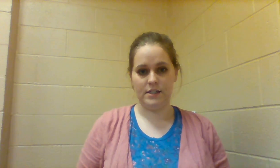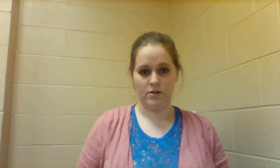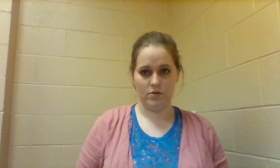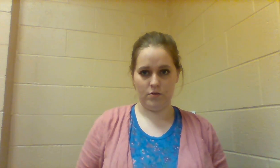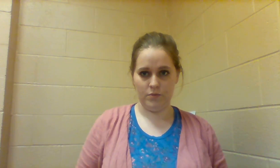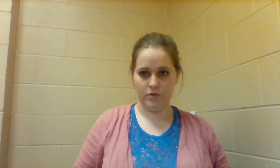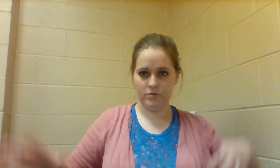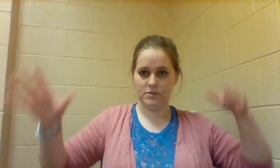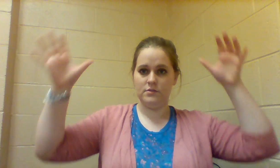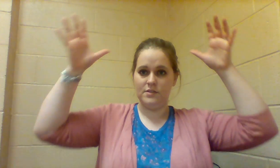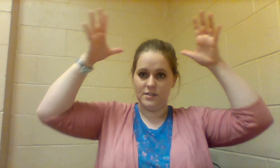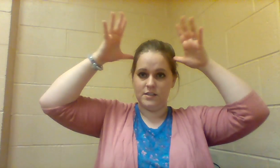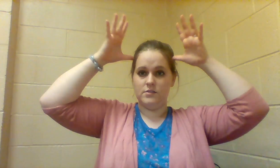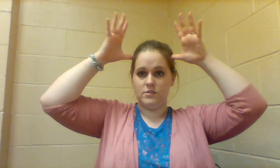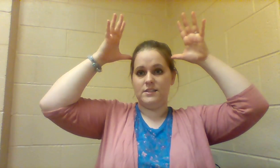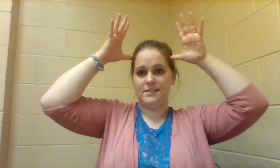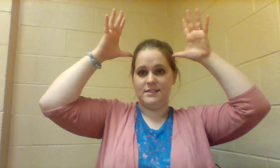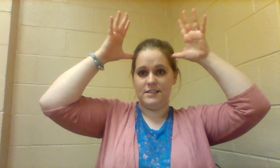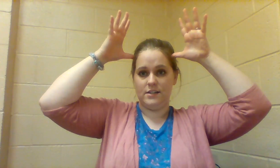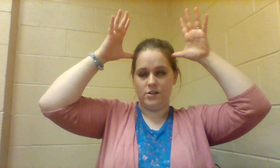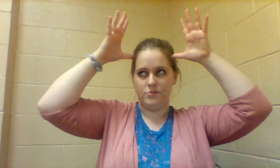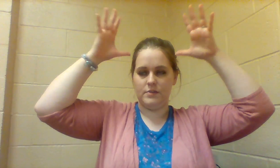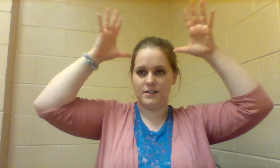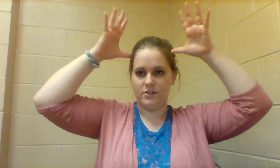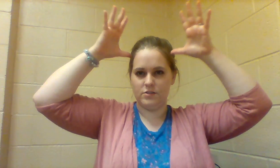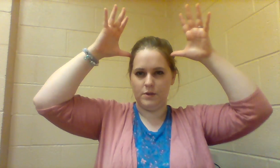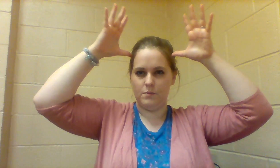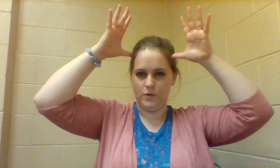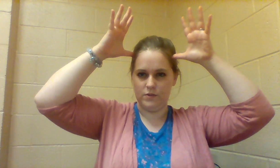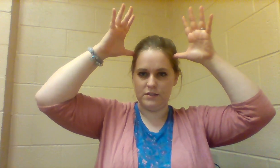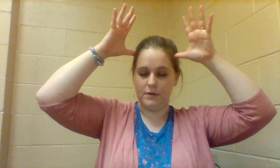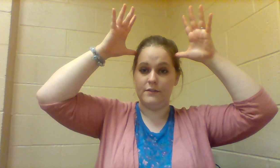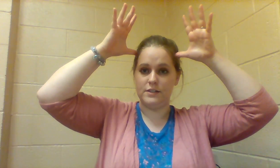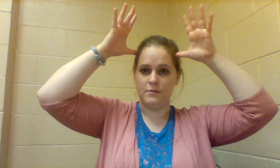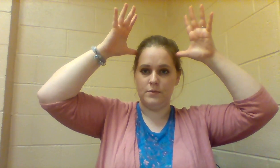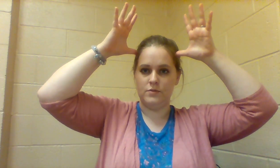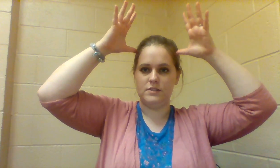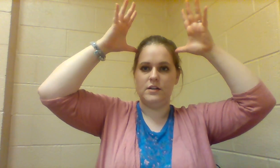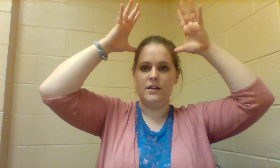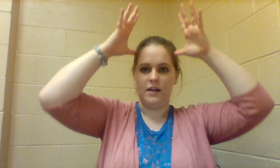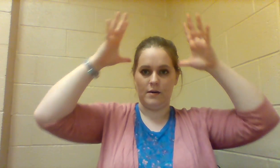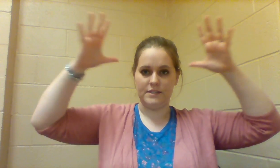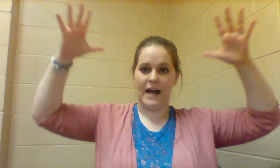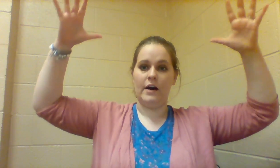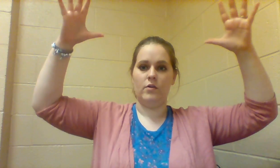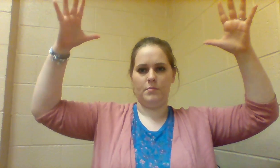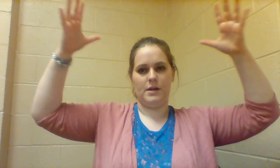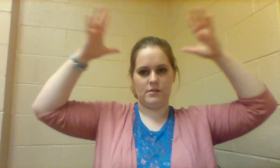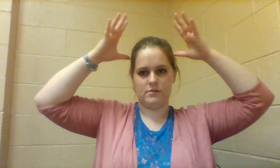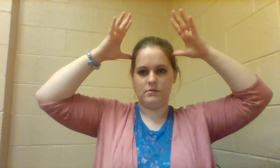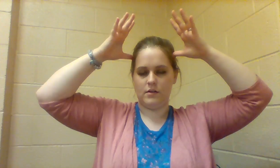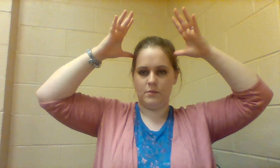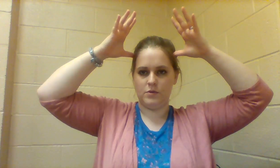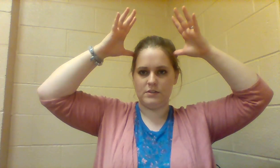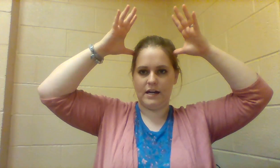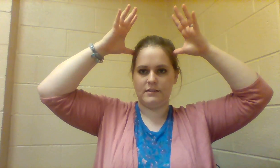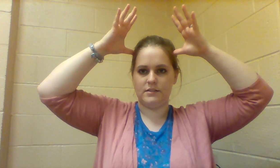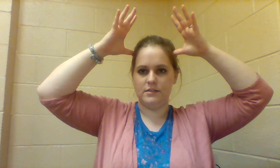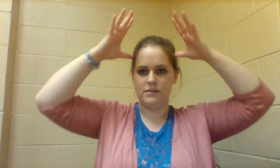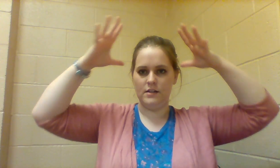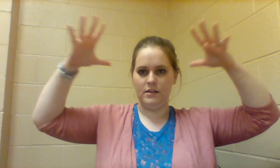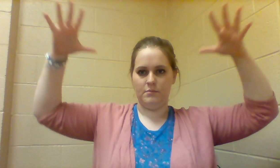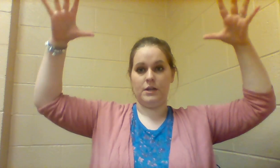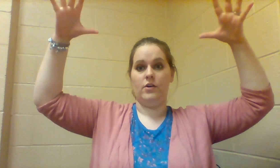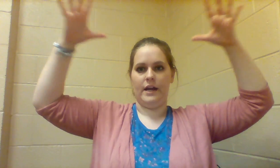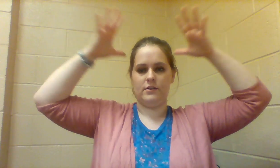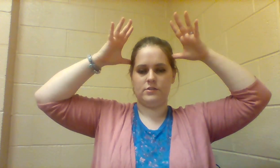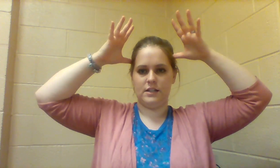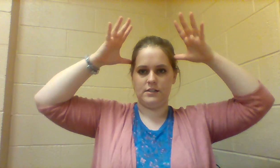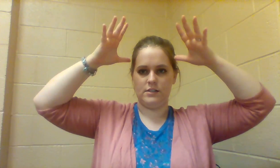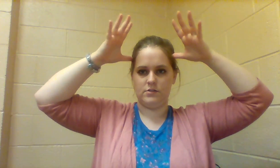DEER or MOOSE so this is DEER it can also be MOOSE but I've seen MOOSE come out because a MOOSE has bigger antlers than a DEER